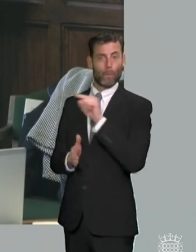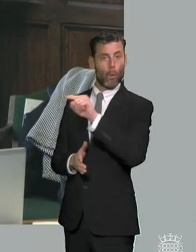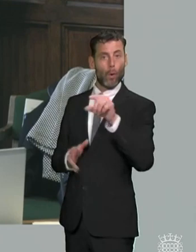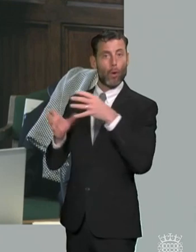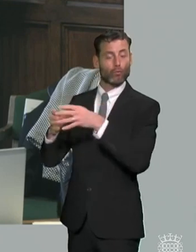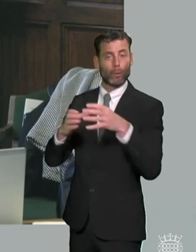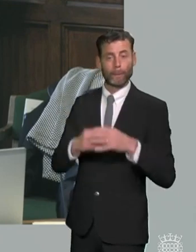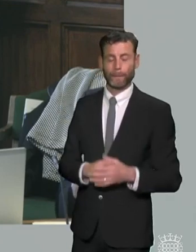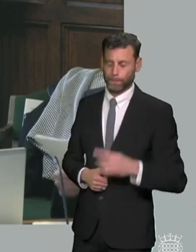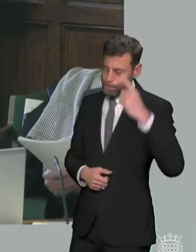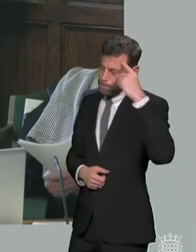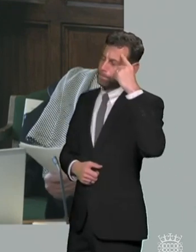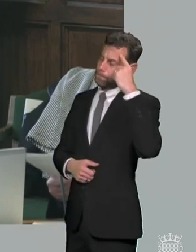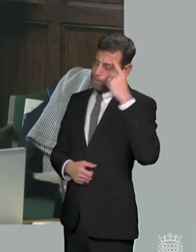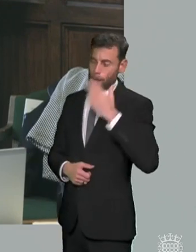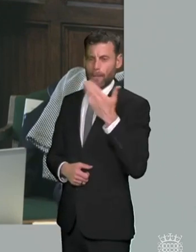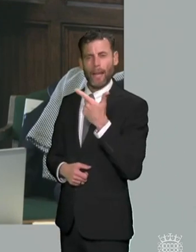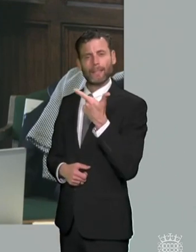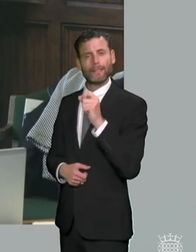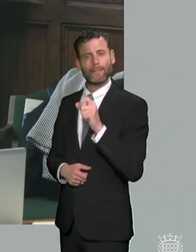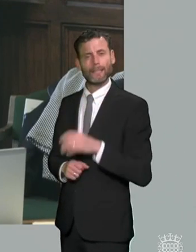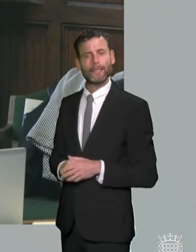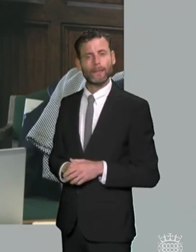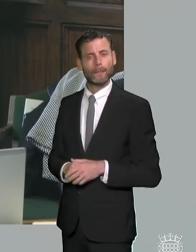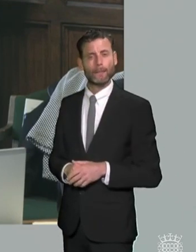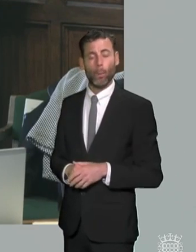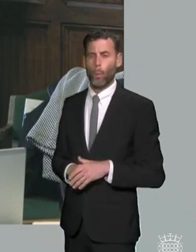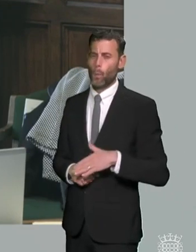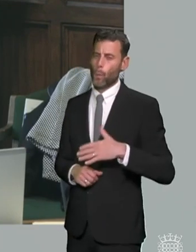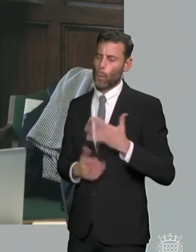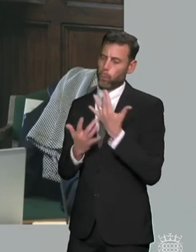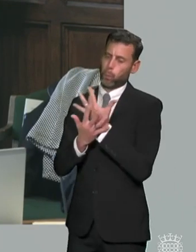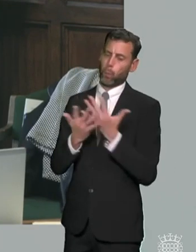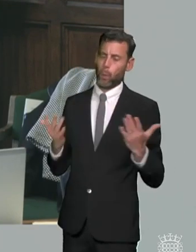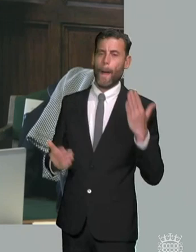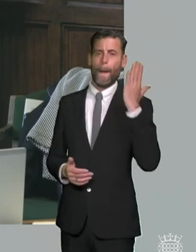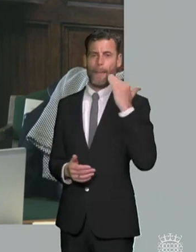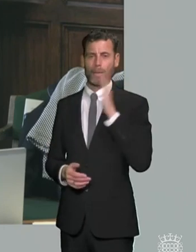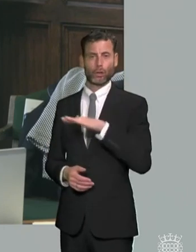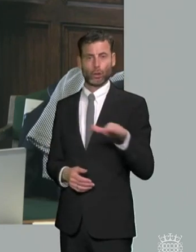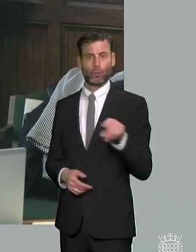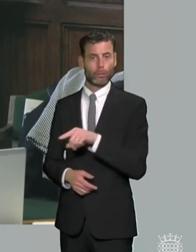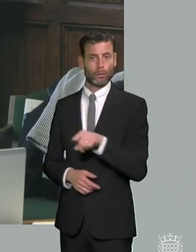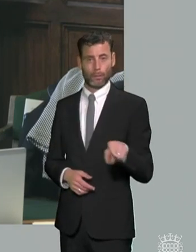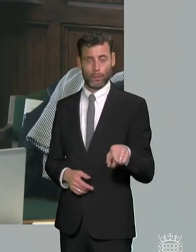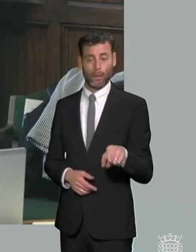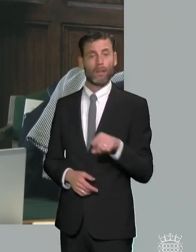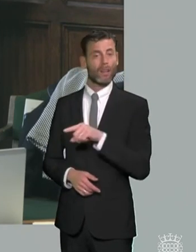1970s disproportionately higher numbers of black children were identified as educational subnormal